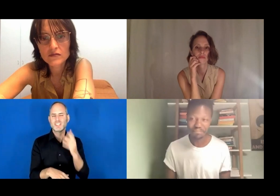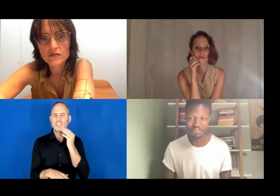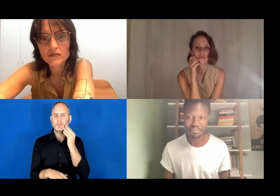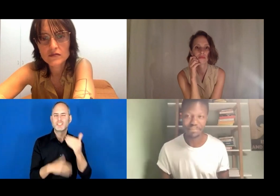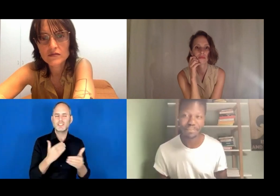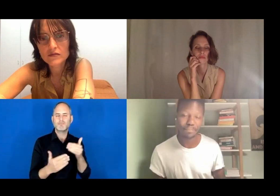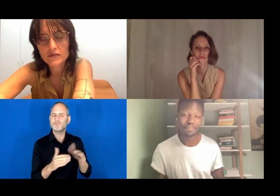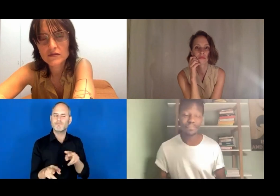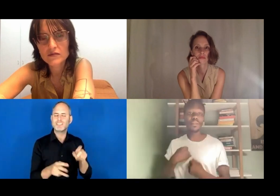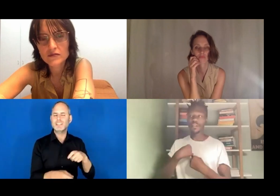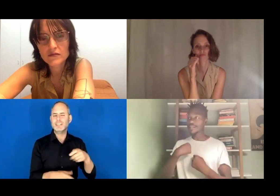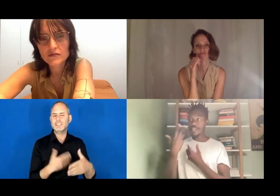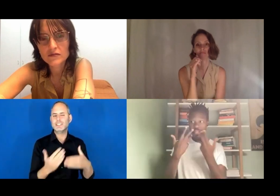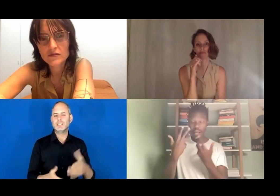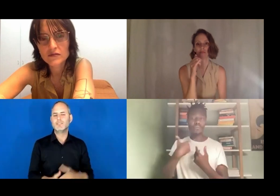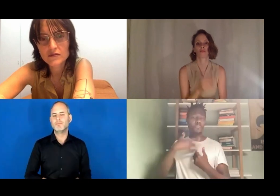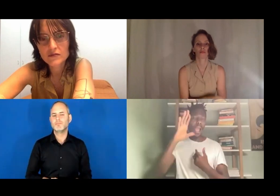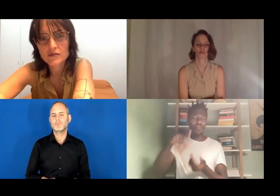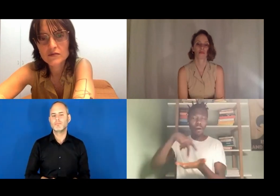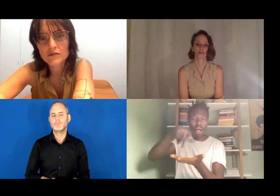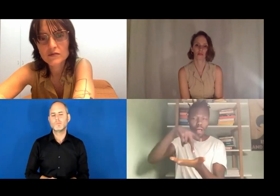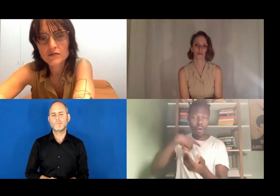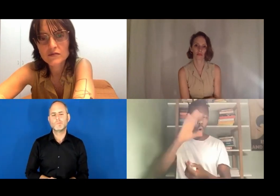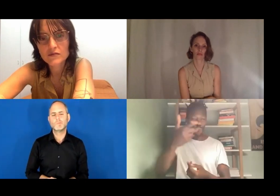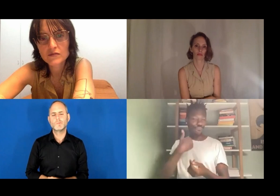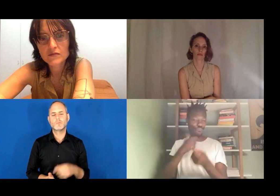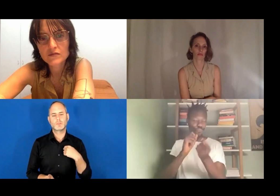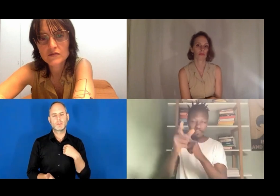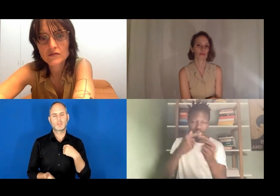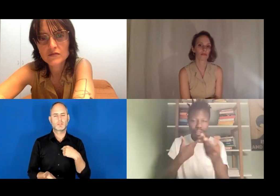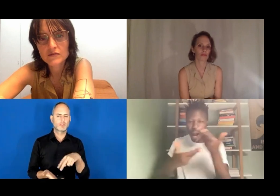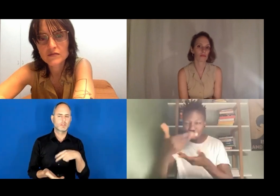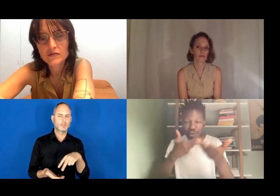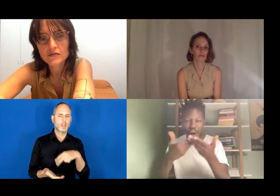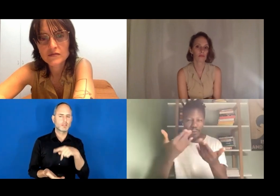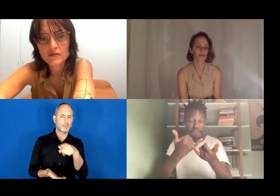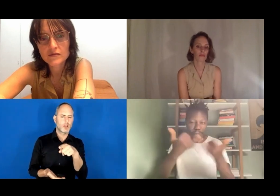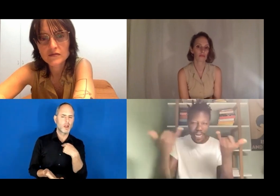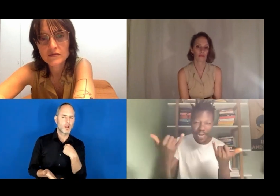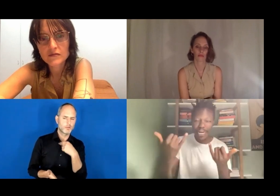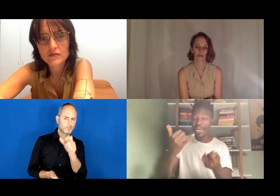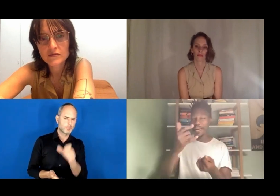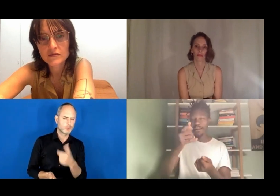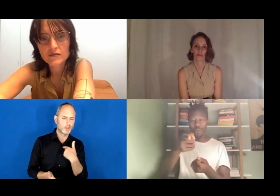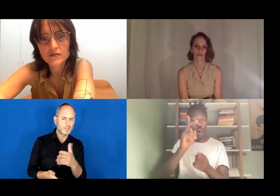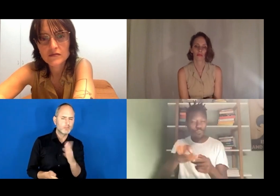that make it harder for me to success. But I always start a conversation. I ask people directly: